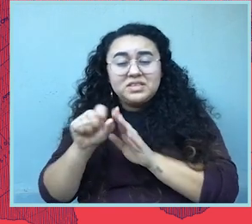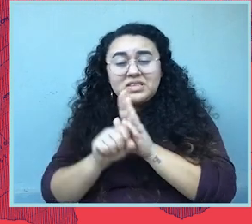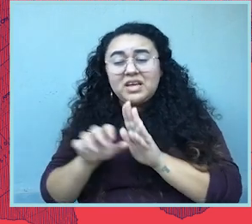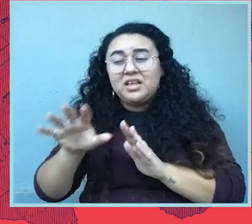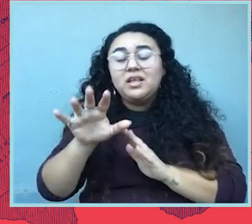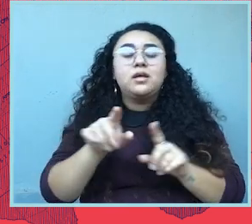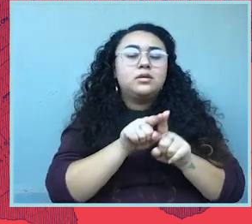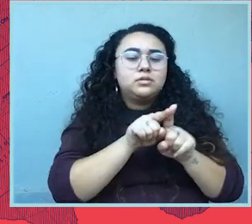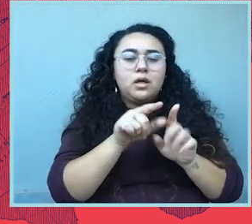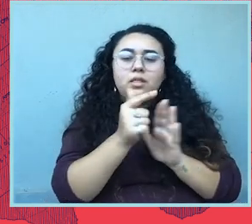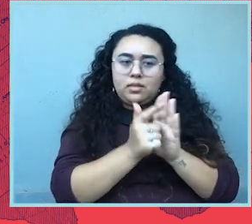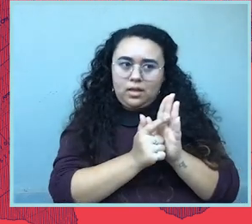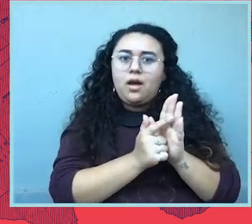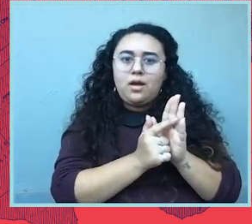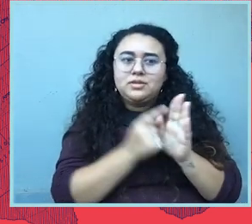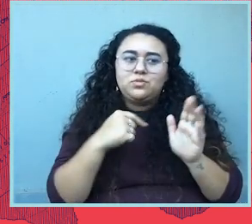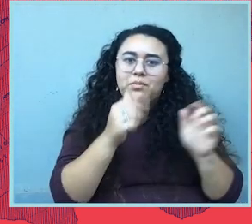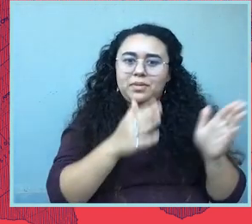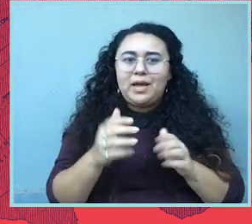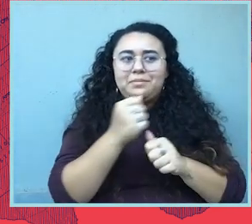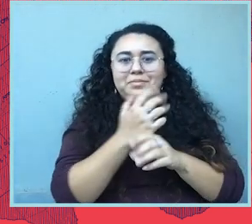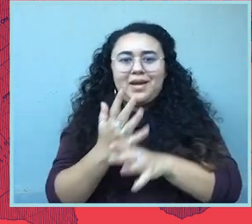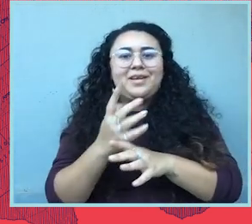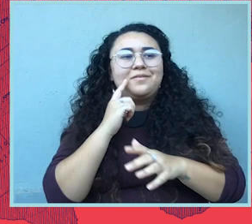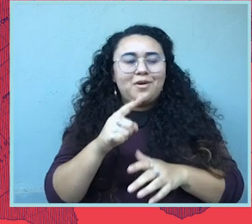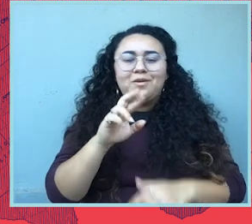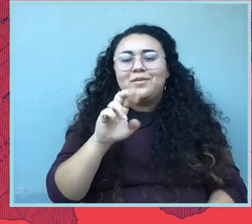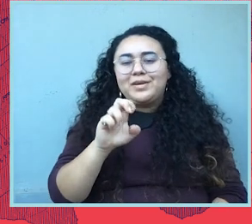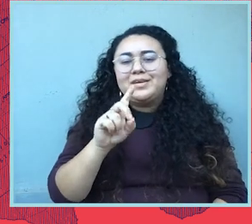all the Senate we're planning to do and preparing for when it comes to redistricting, but across